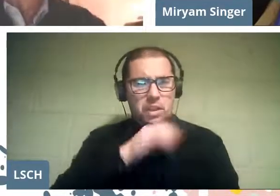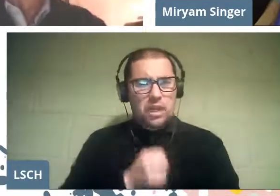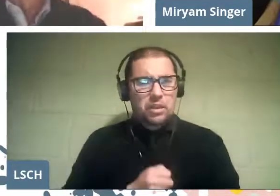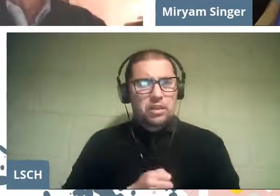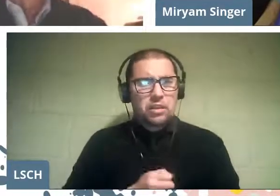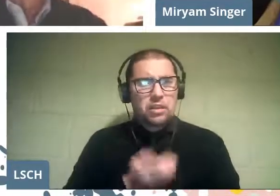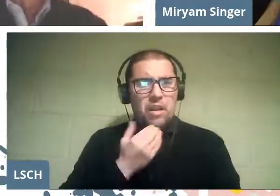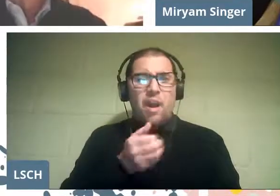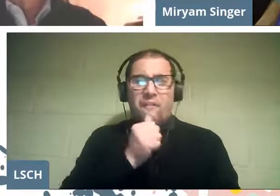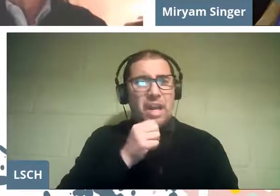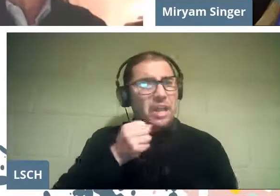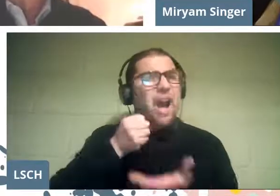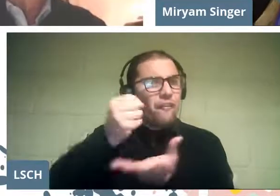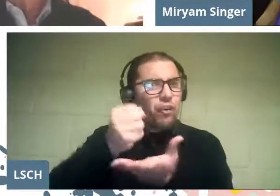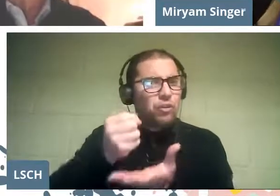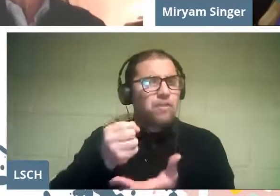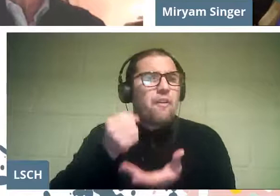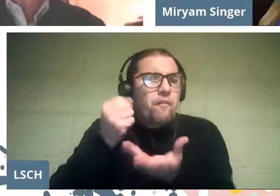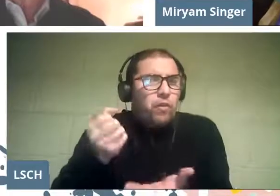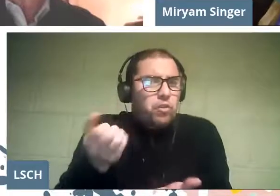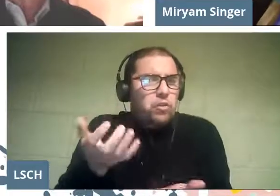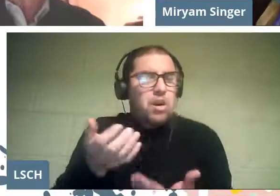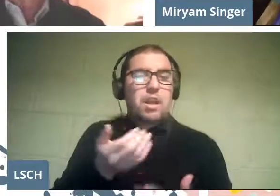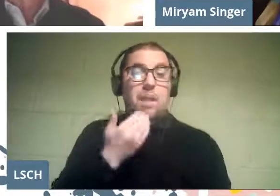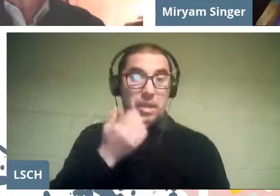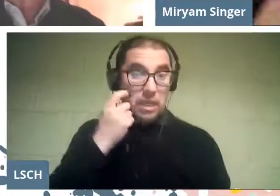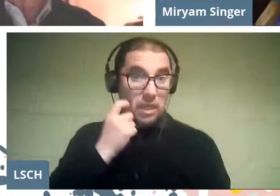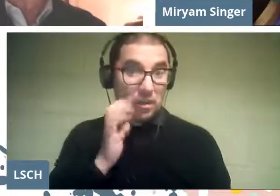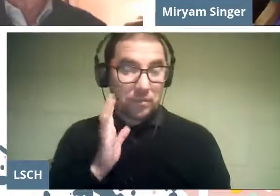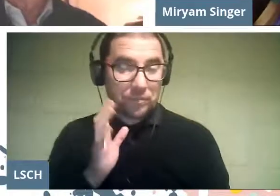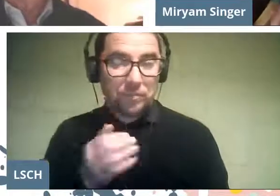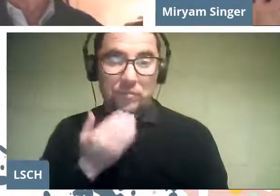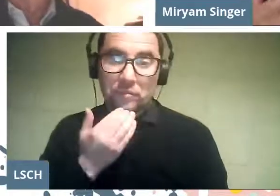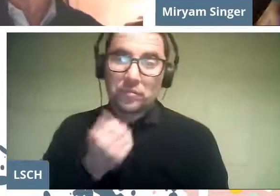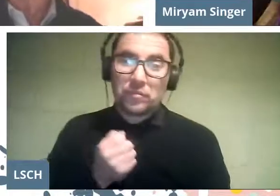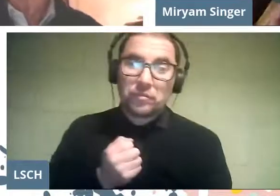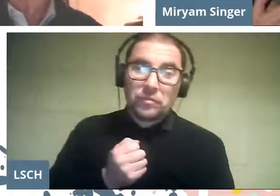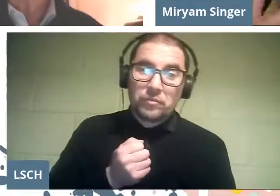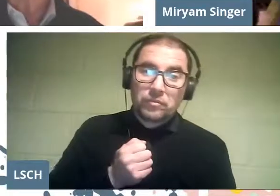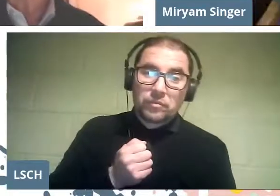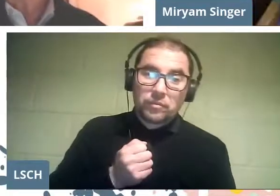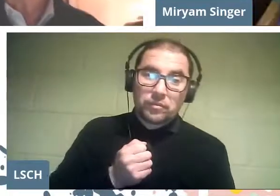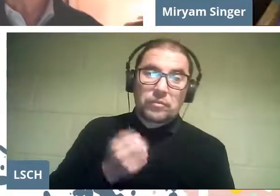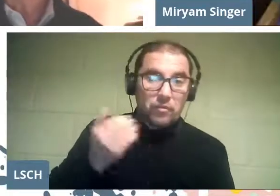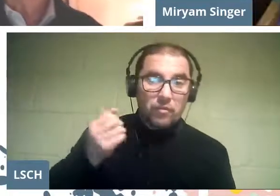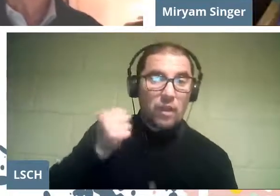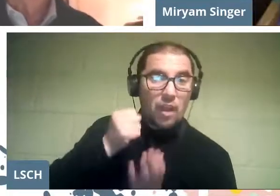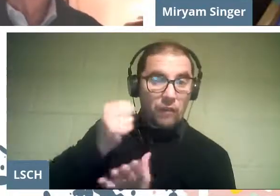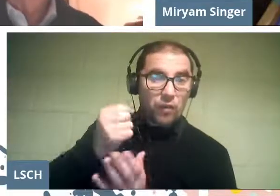without a doubt, but I believe that at the same time that funds are needed